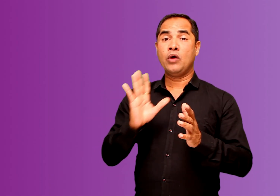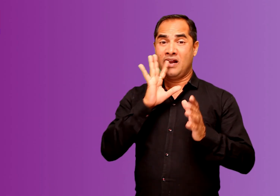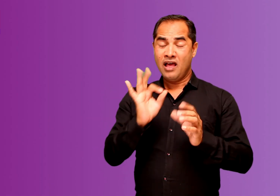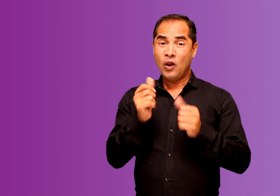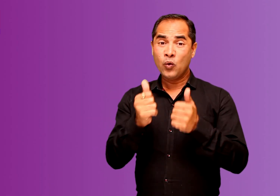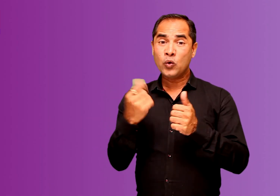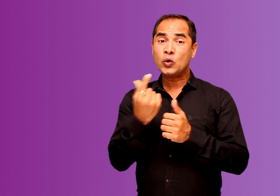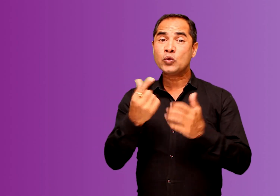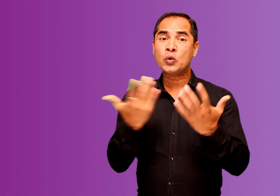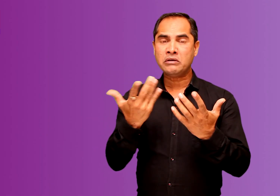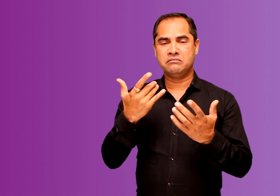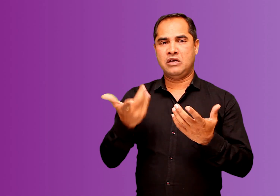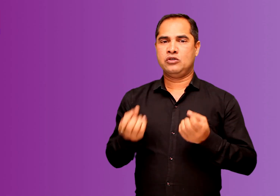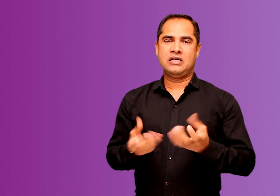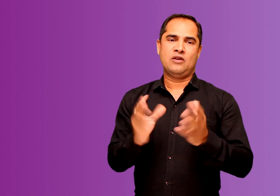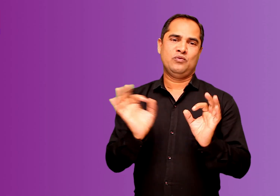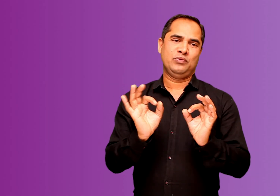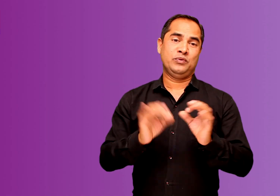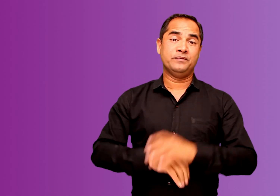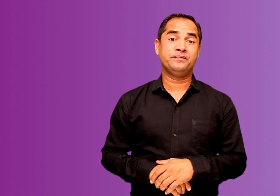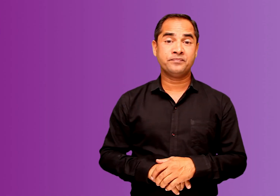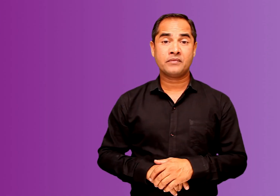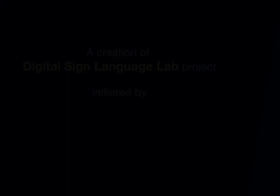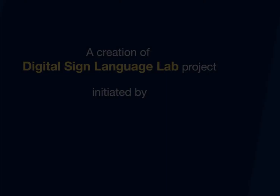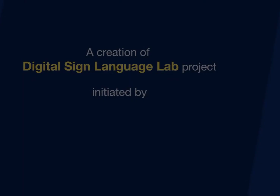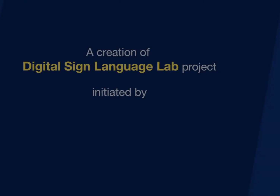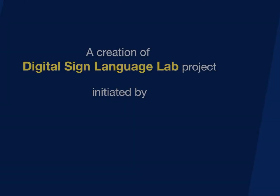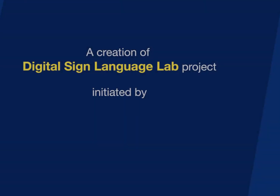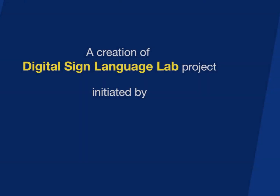utilizing it using the proper nology